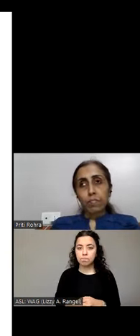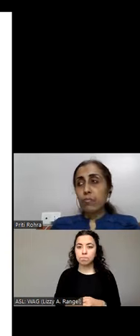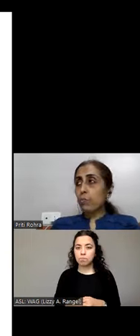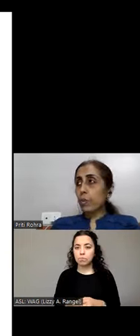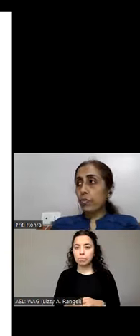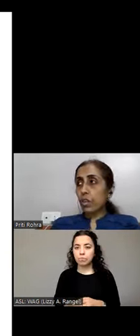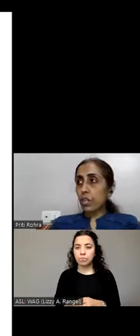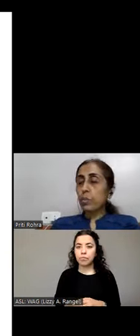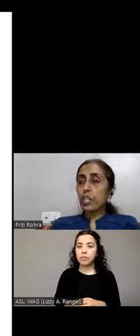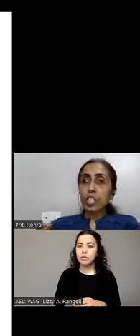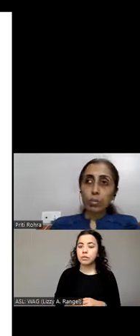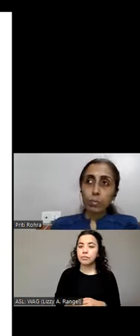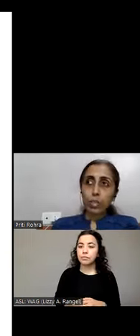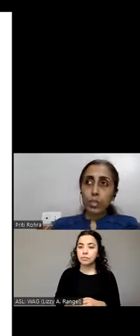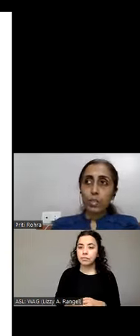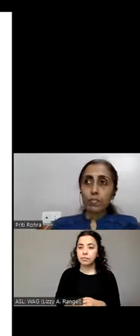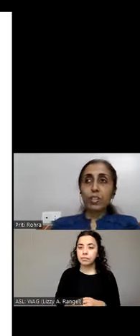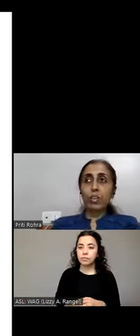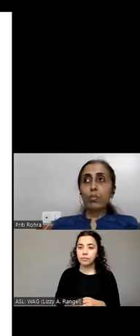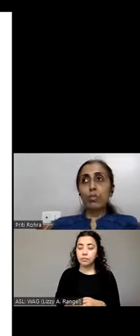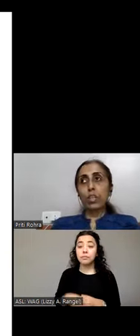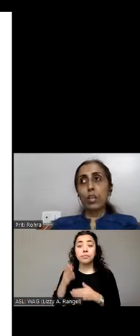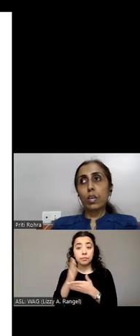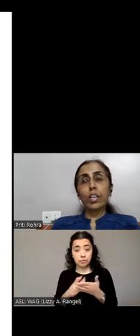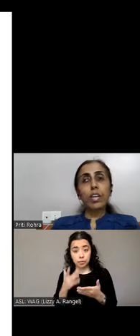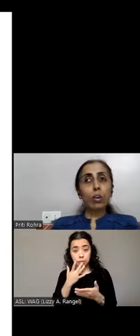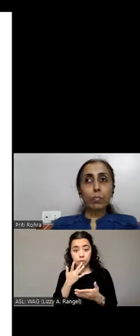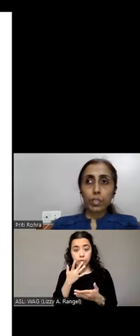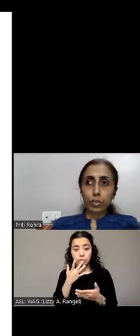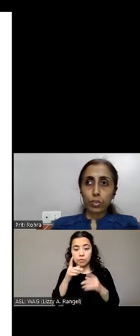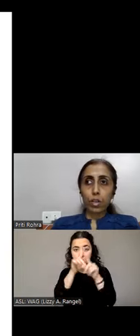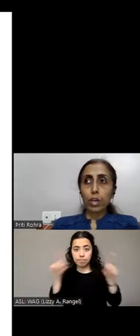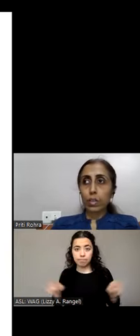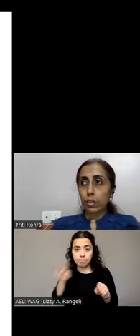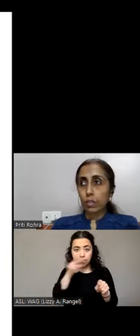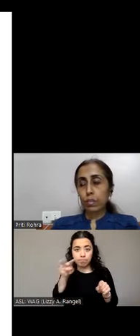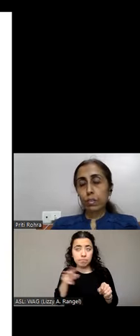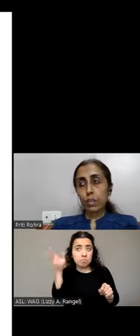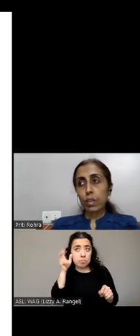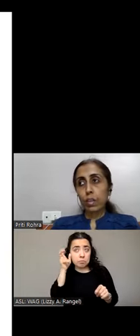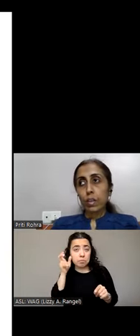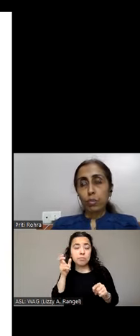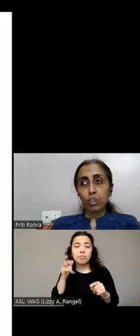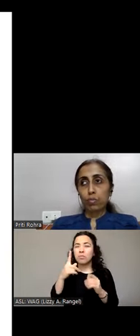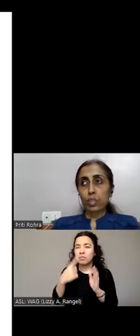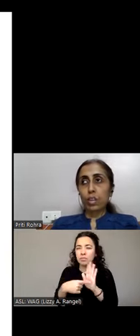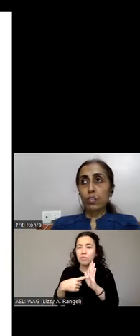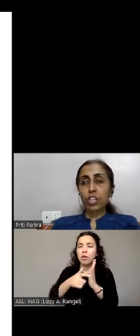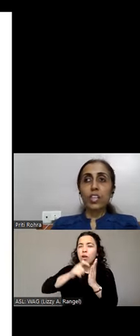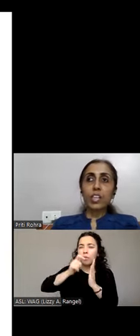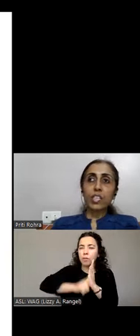One would prefer speech output when reading large pages. Articles. Pages which are contain